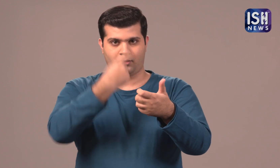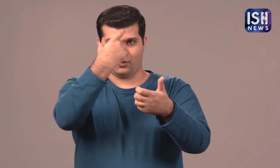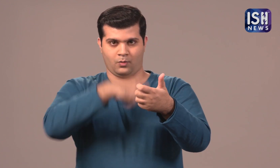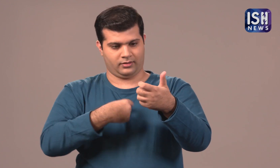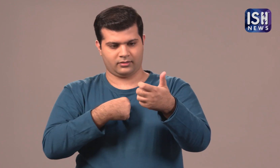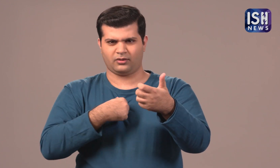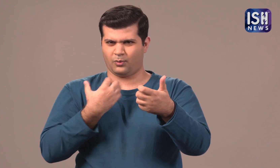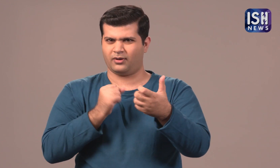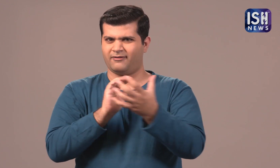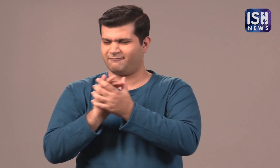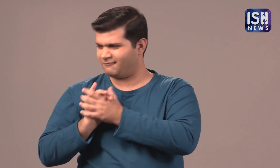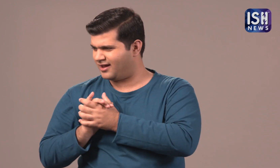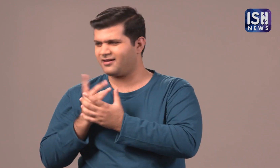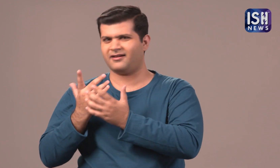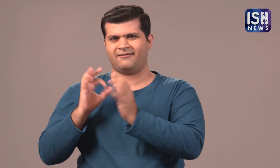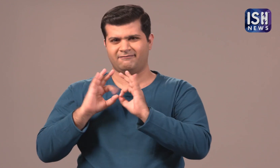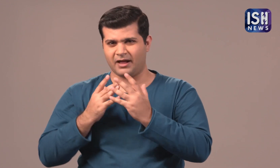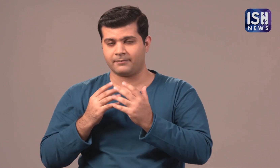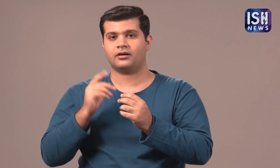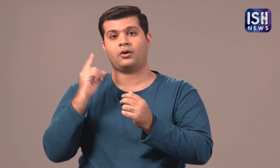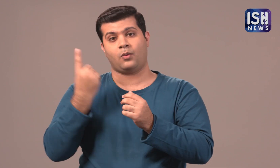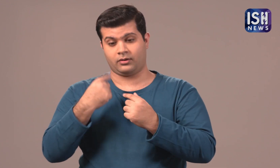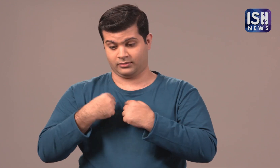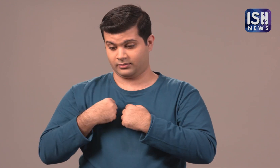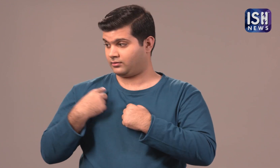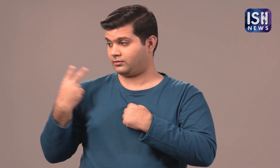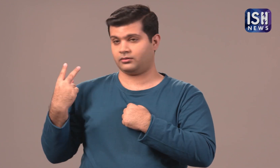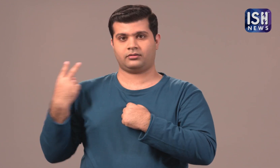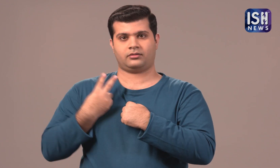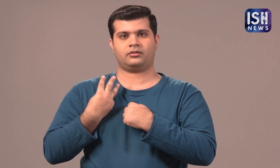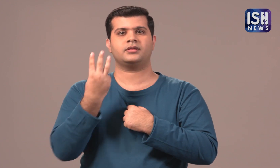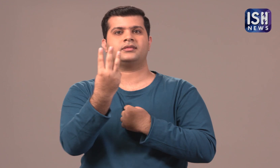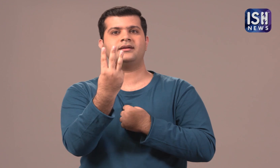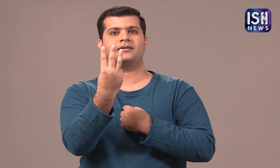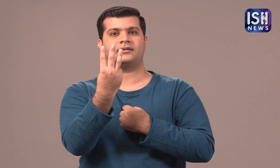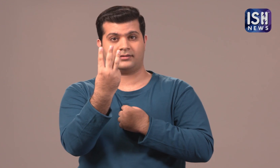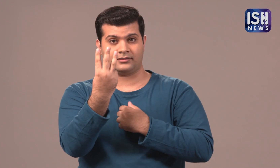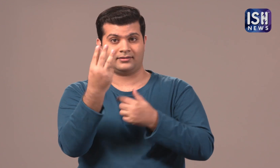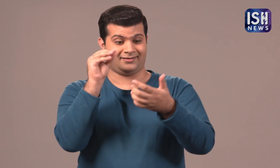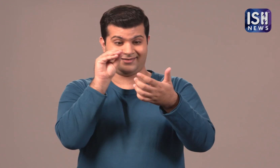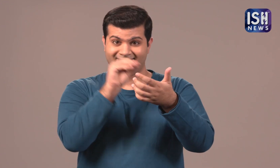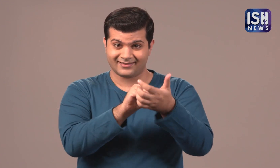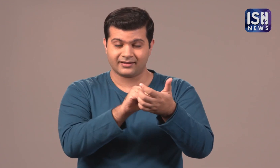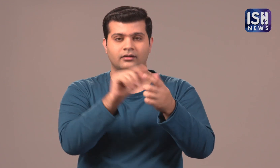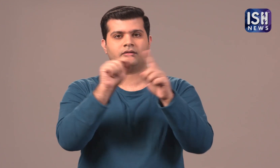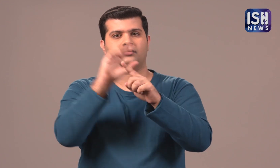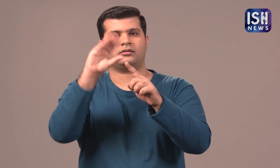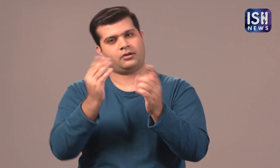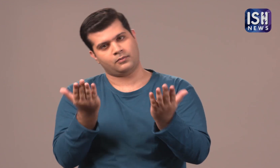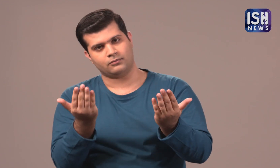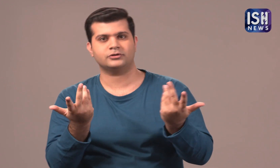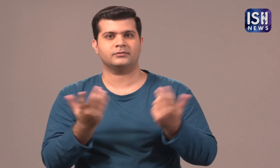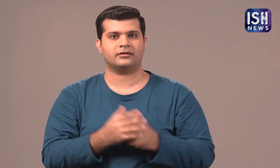a person can book only three tickets for his friends and family. When you put the Code you will get a discount.